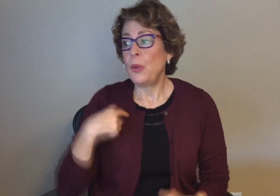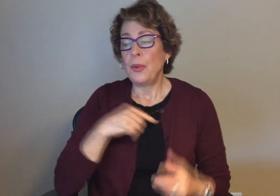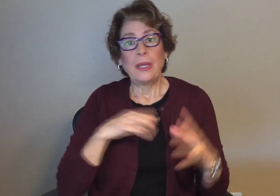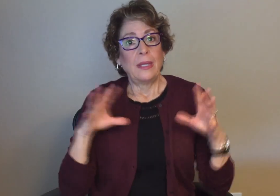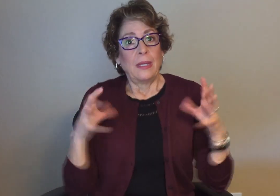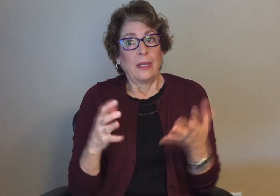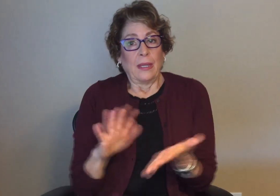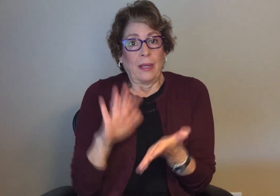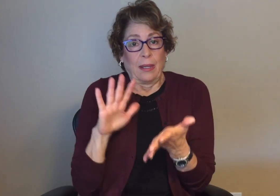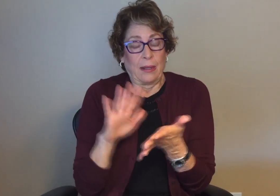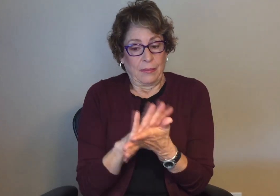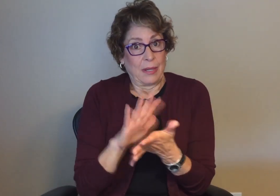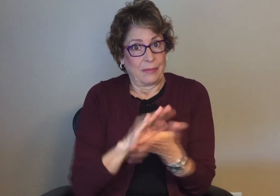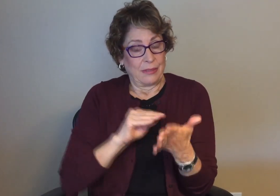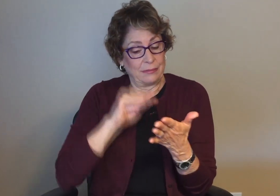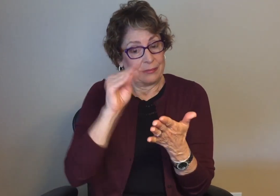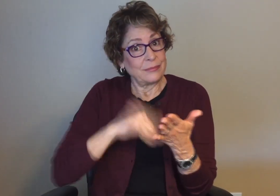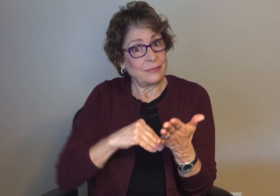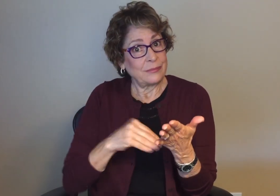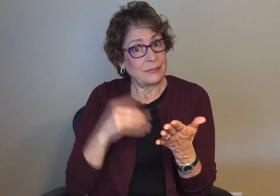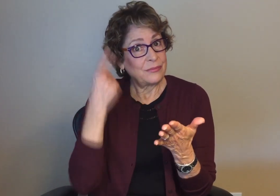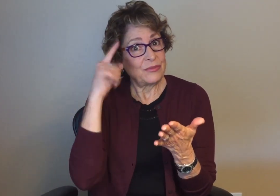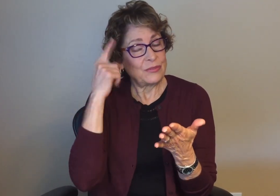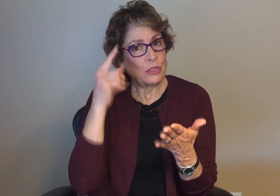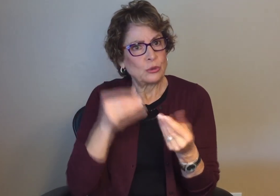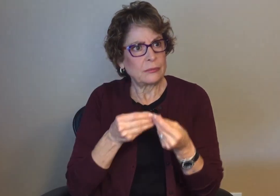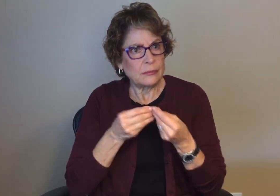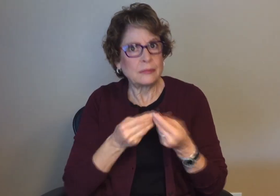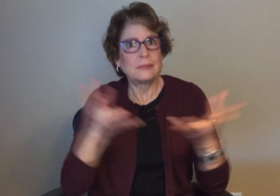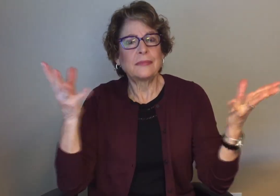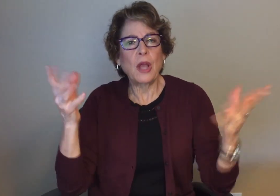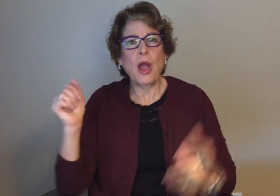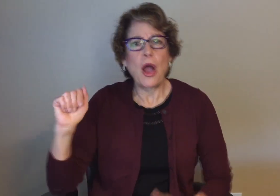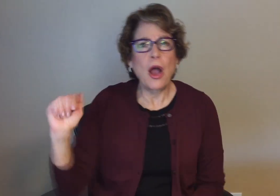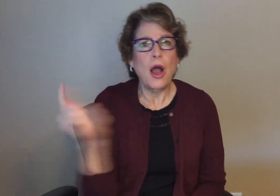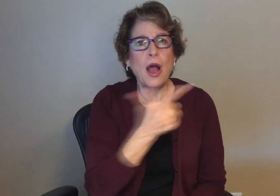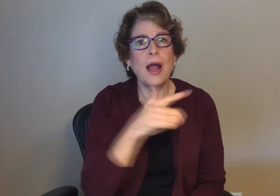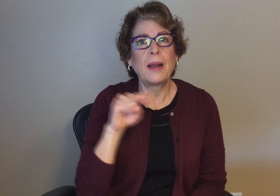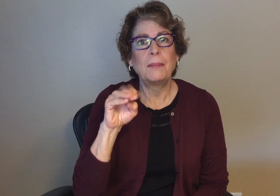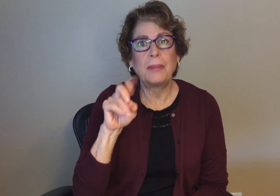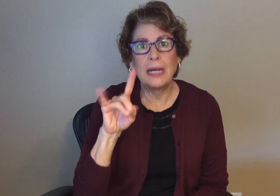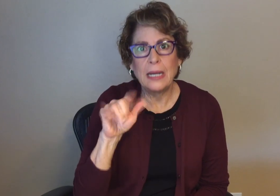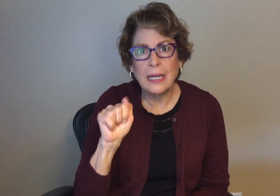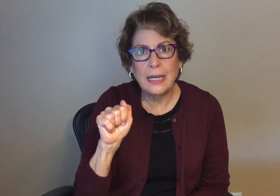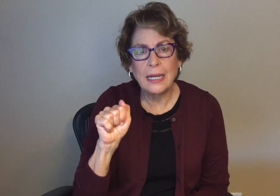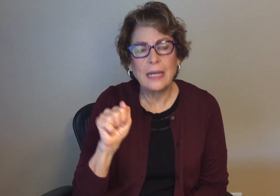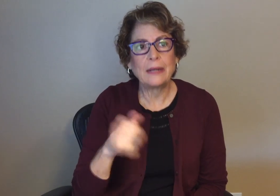The Media Expert Group developed a position statement to be distributed to all